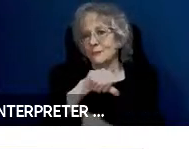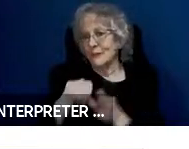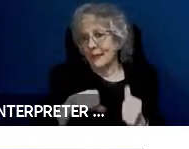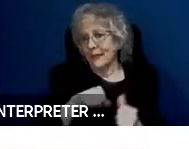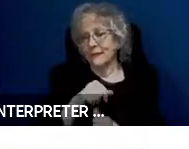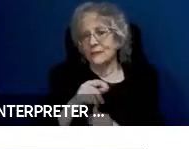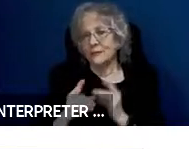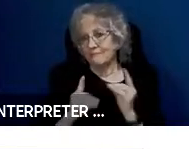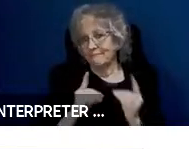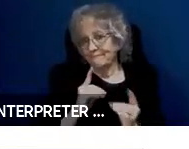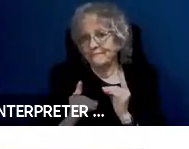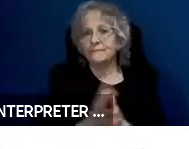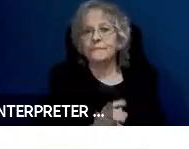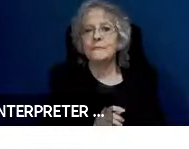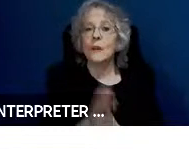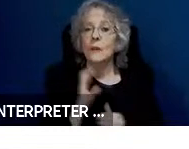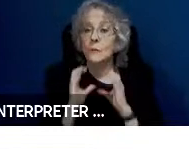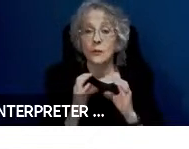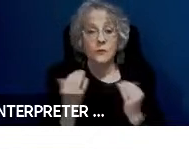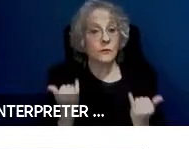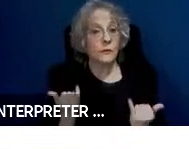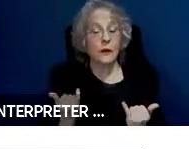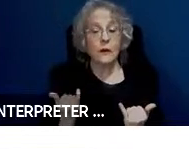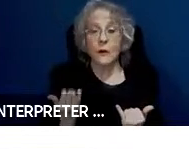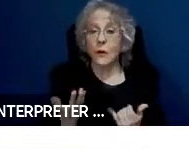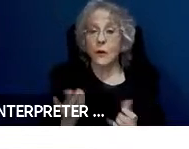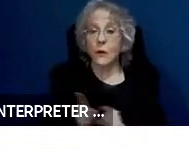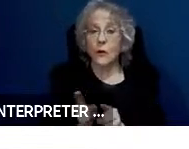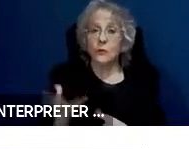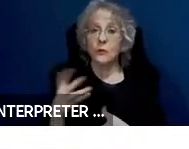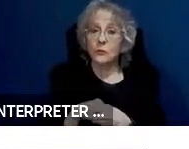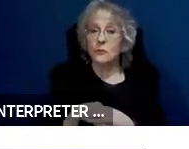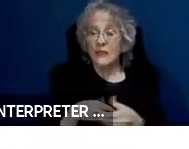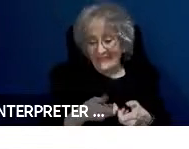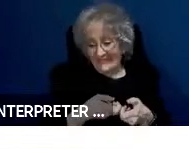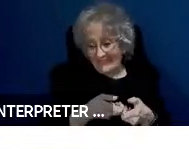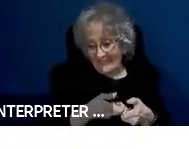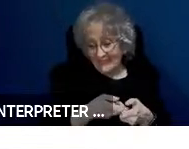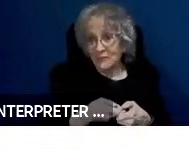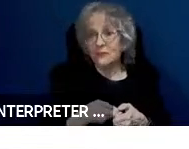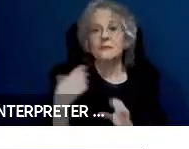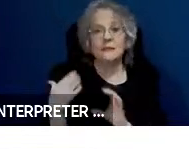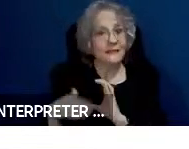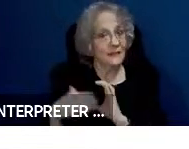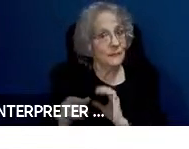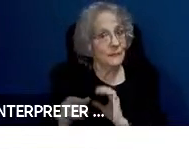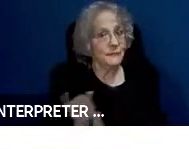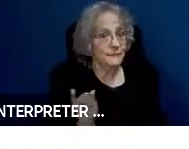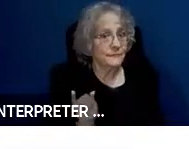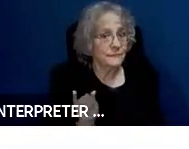interaction a communication now also includes text messaging and e-mail. That has to be accessible.